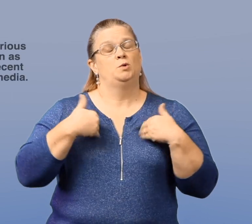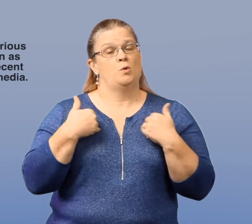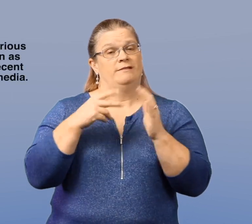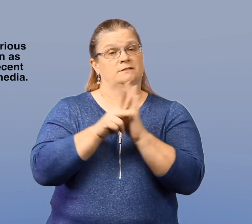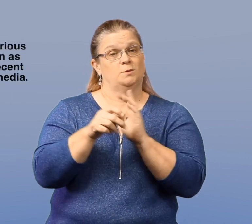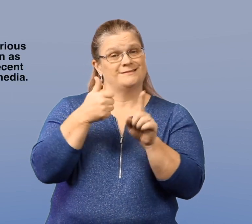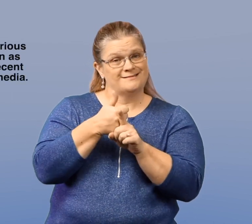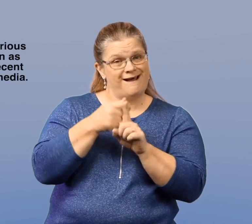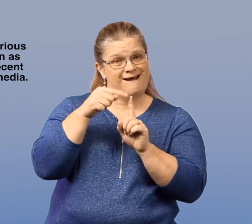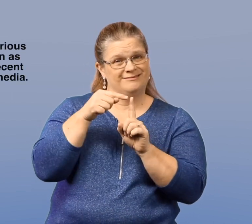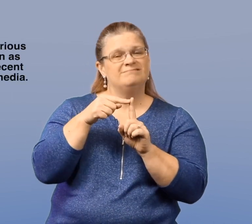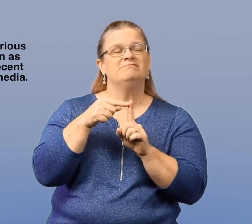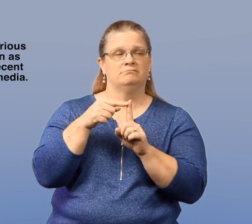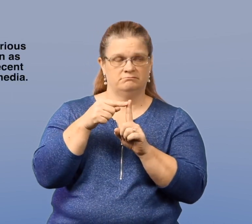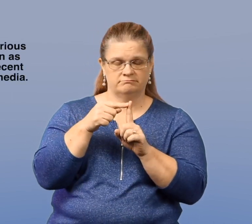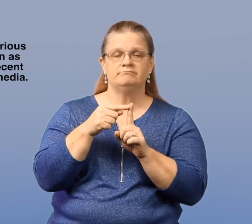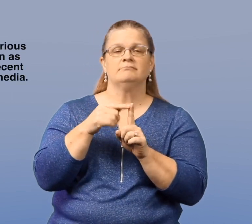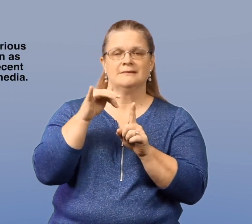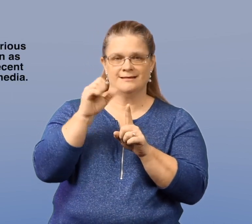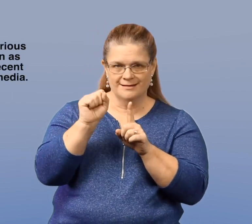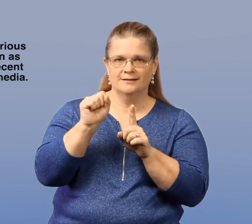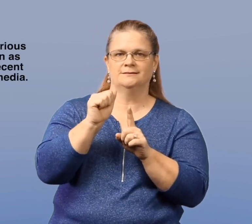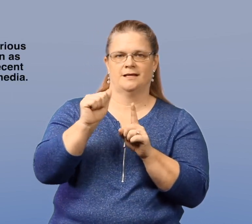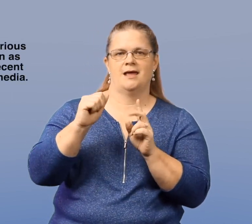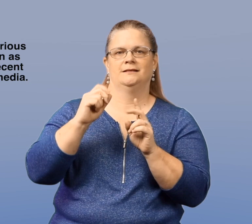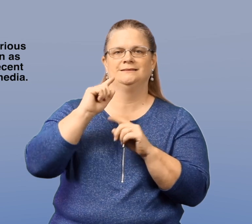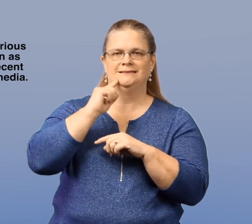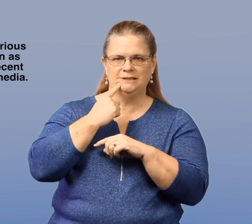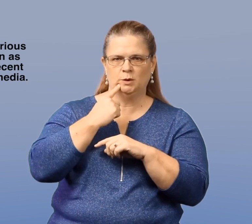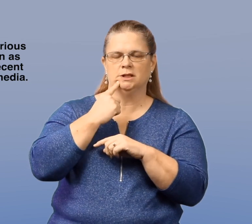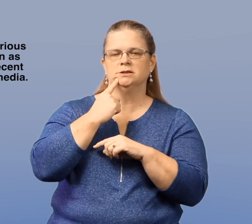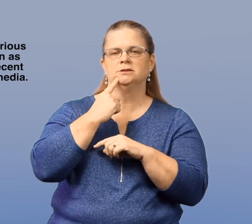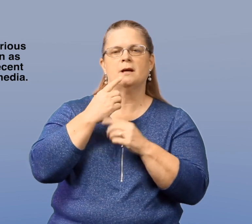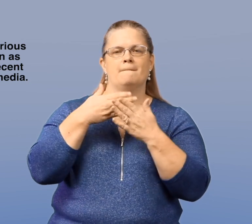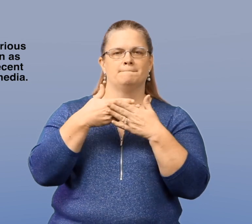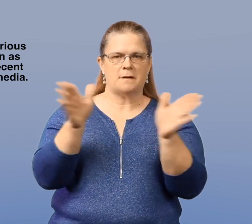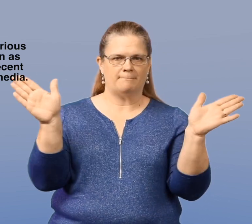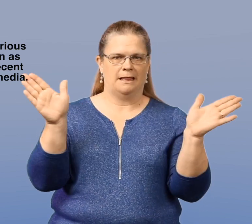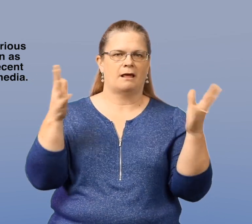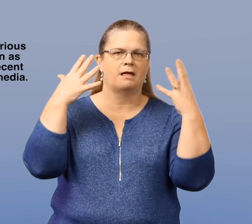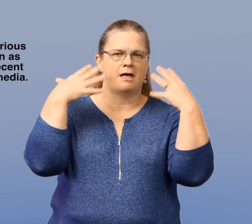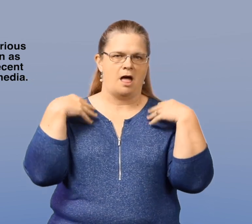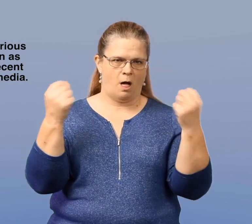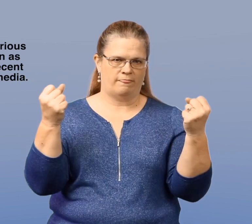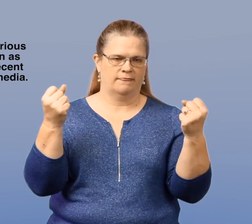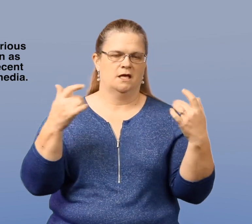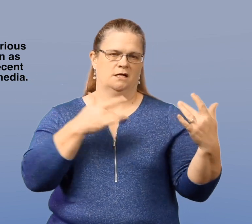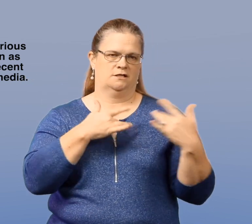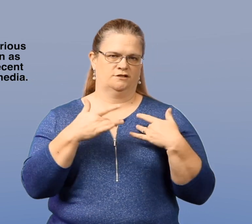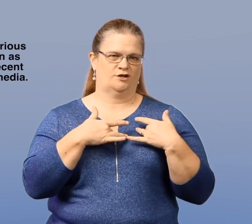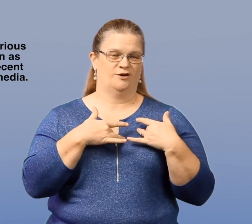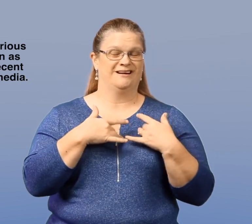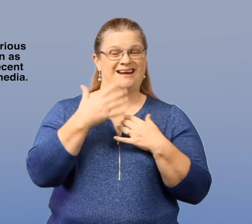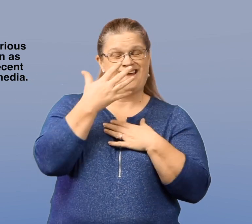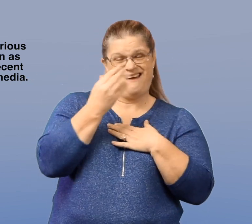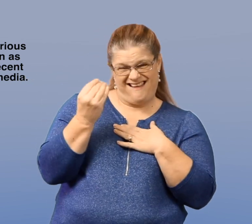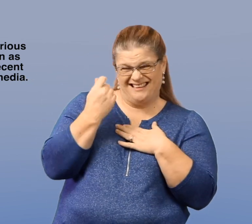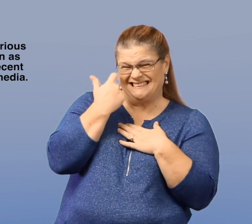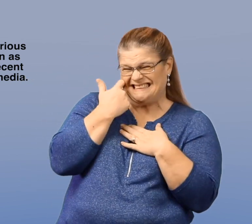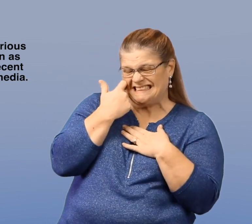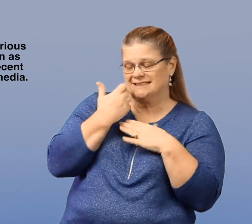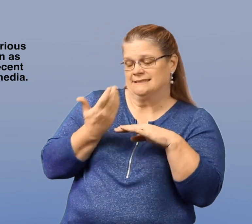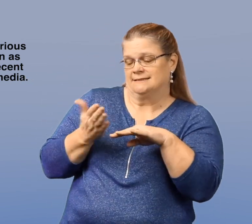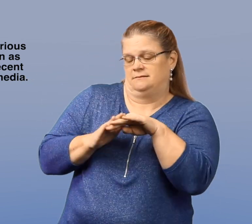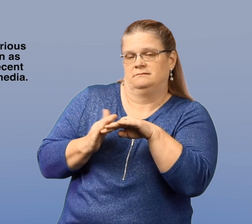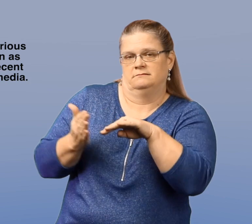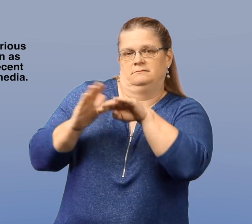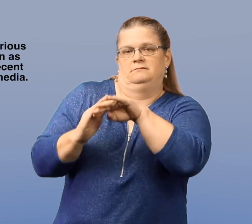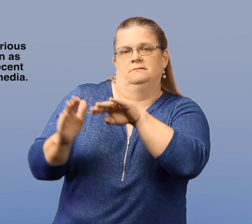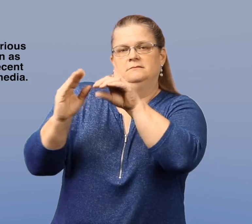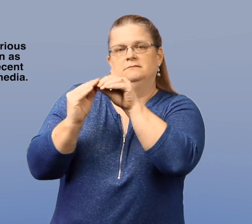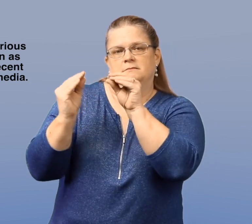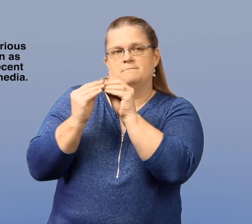Youth suicide is a serious public health concern, and it continues to increase.